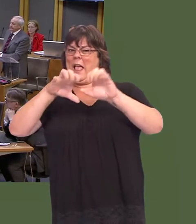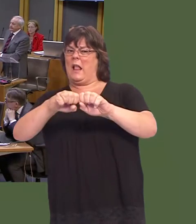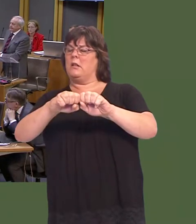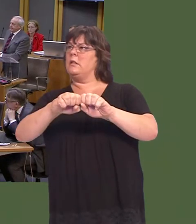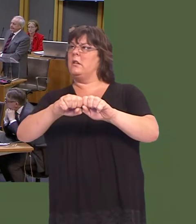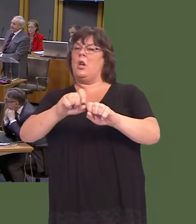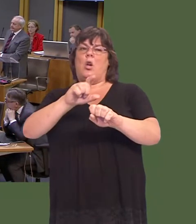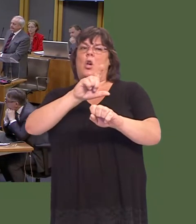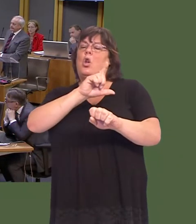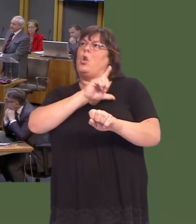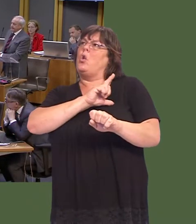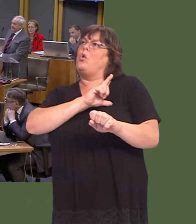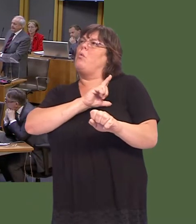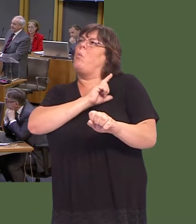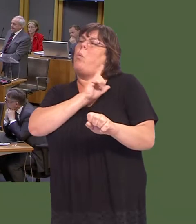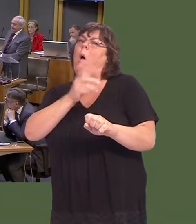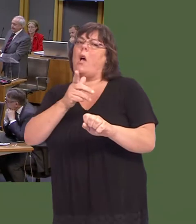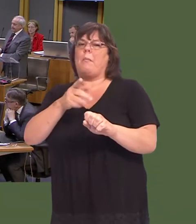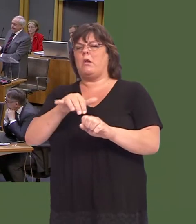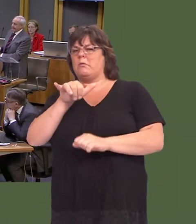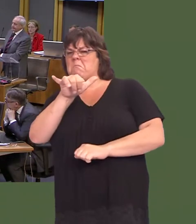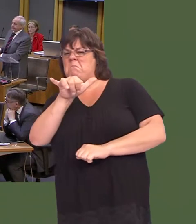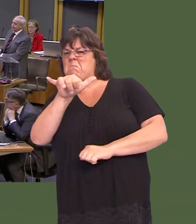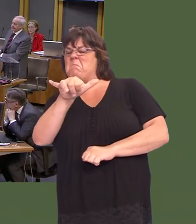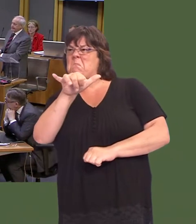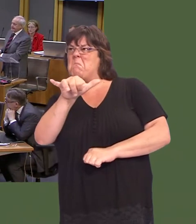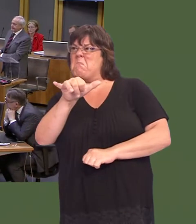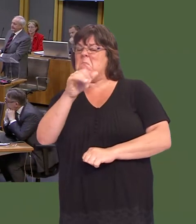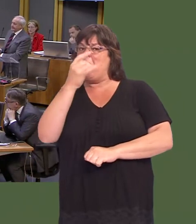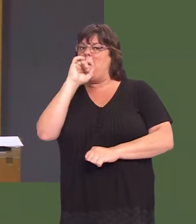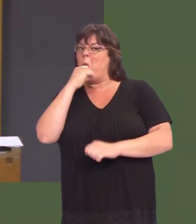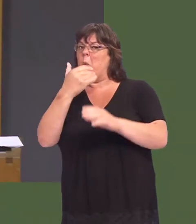because of any credible doubts about the viability of the racetrack projectóbecause there was